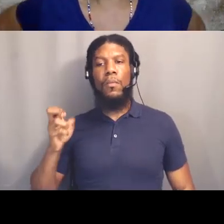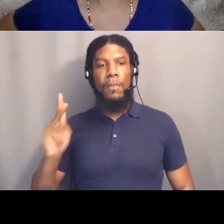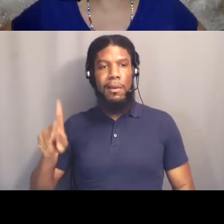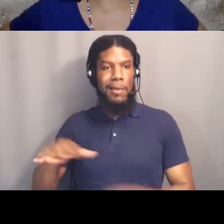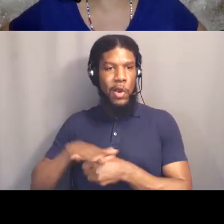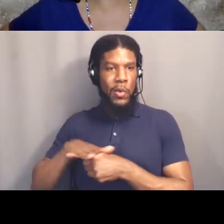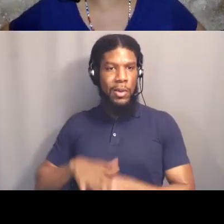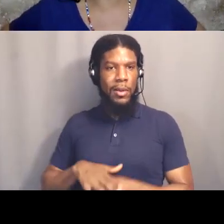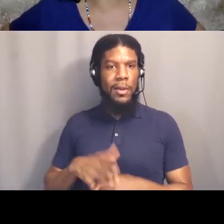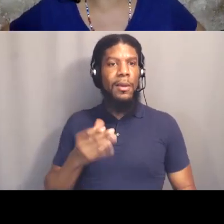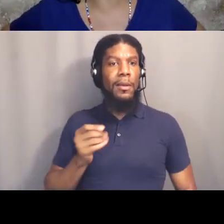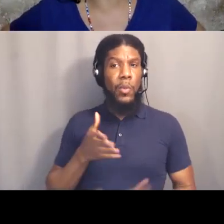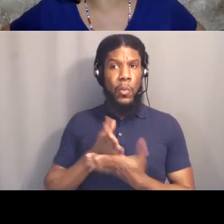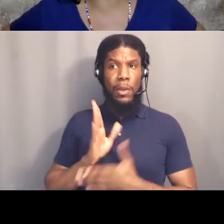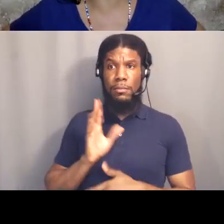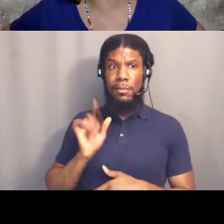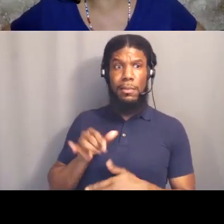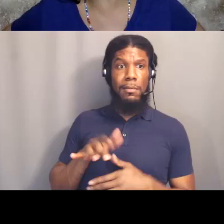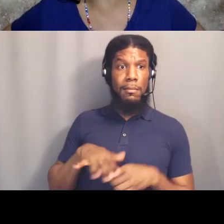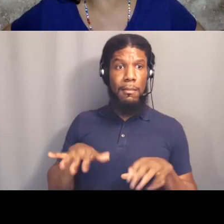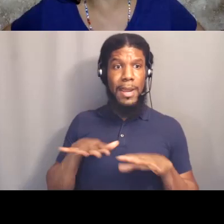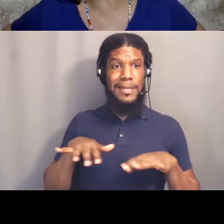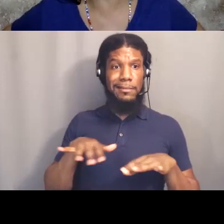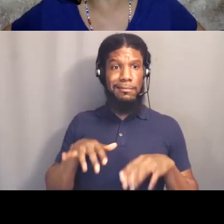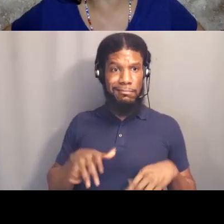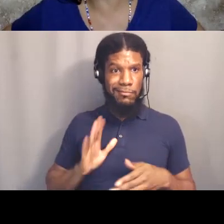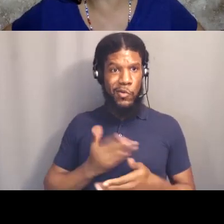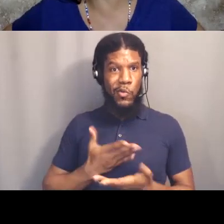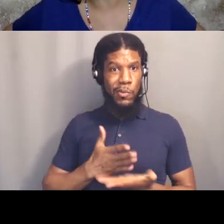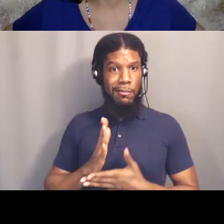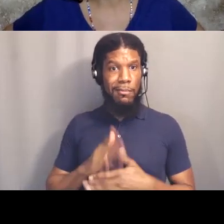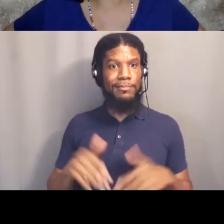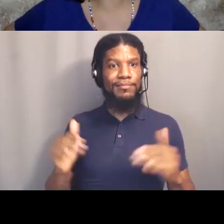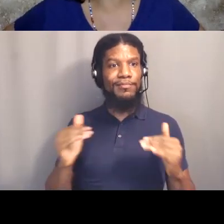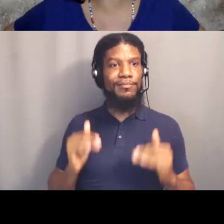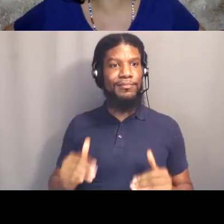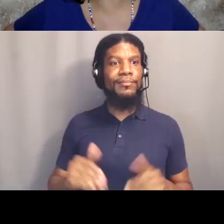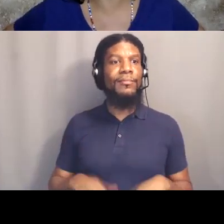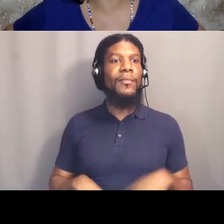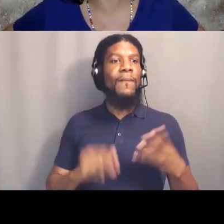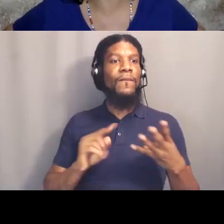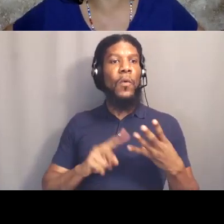And then New Black City Closing is the Sunday noon to 3:00 PM at the Museum of Social Justice.